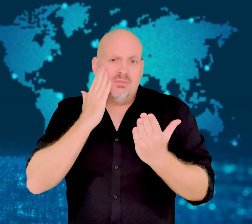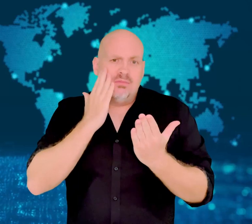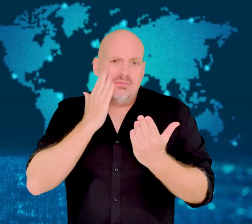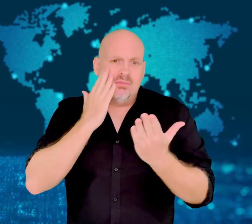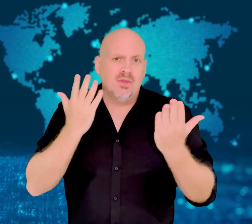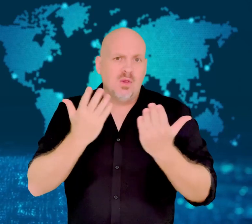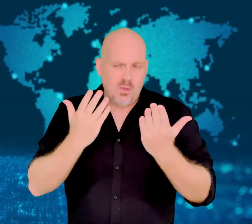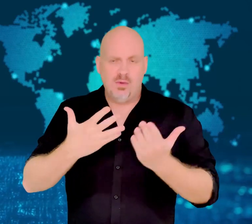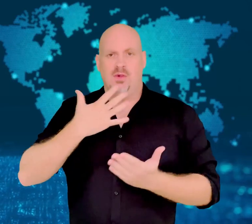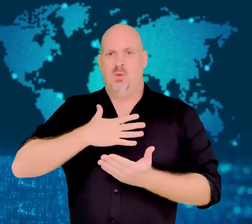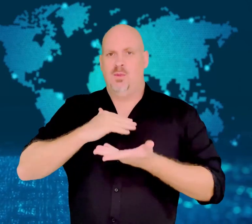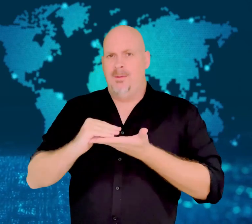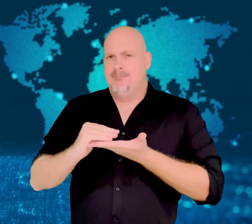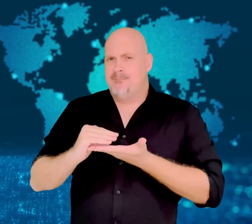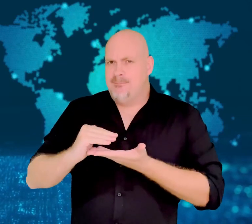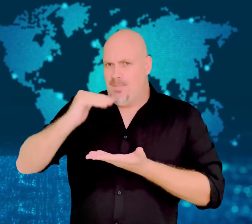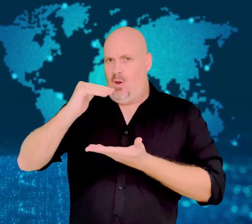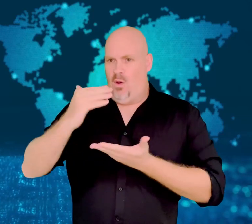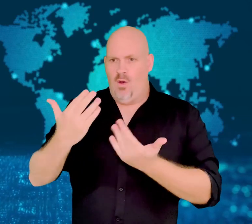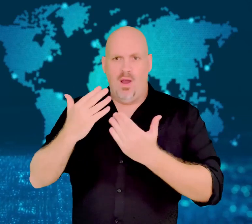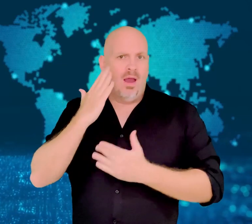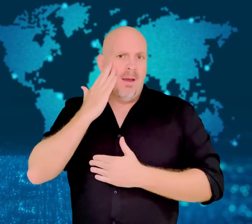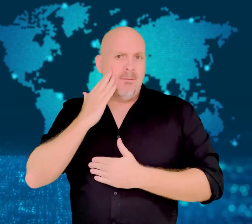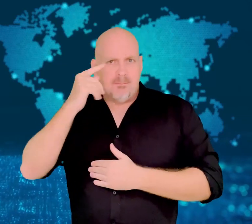and Hispanic students in the colleges.